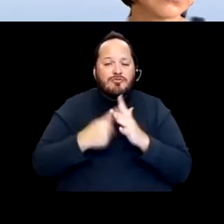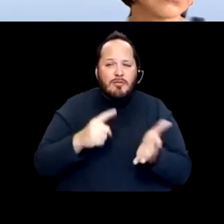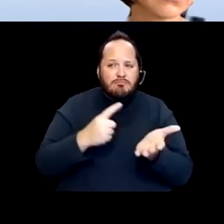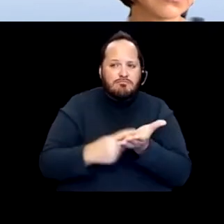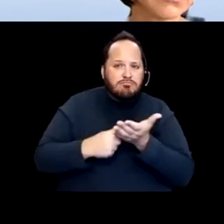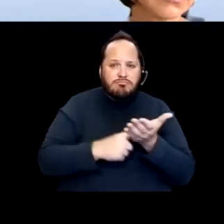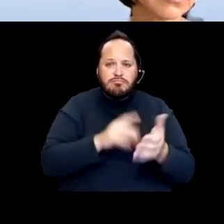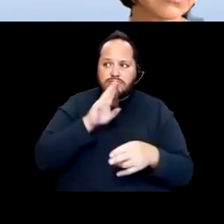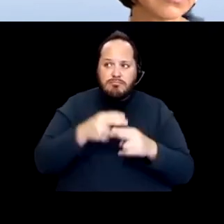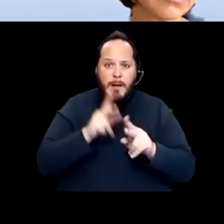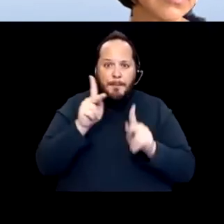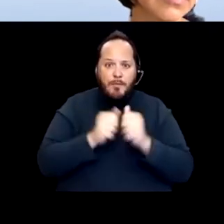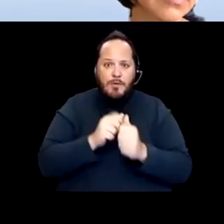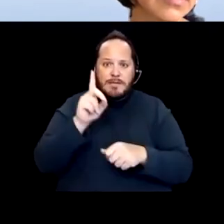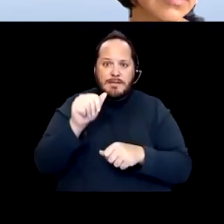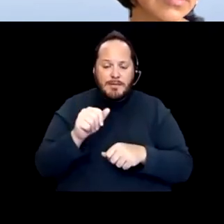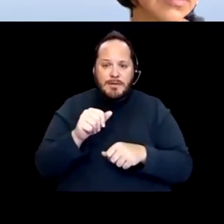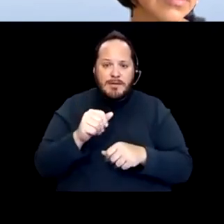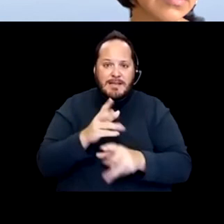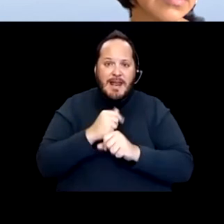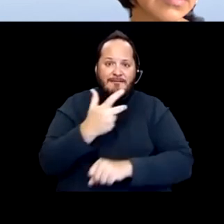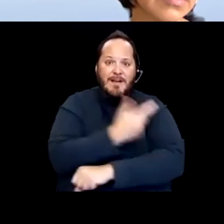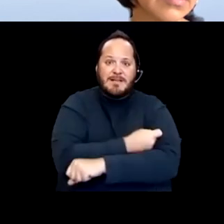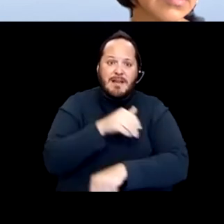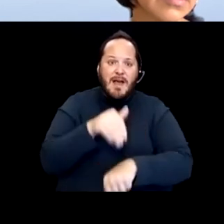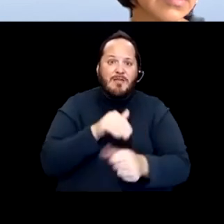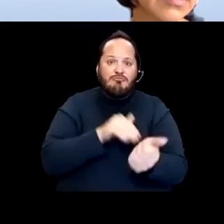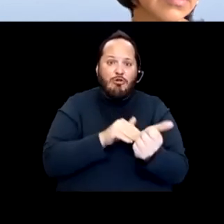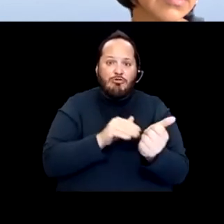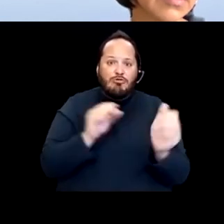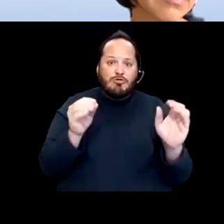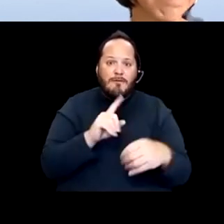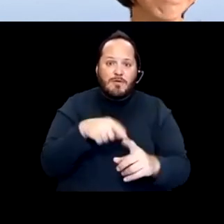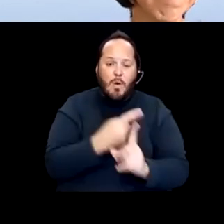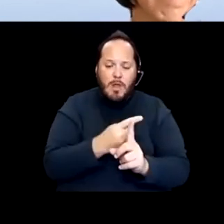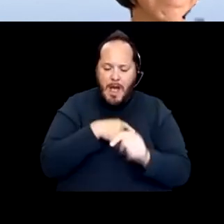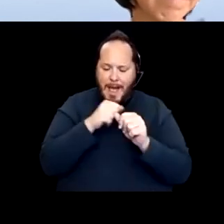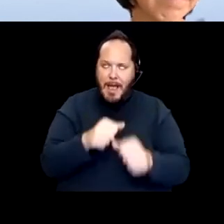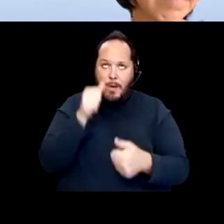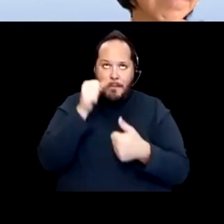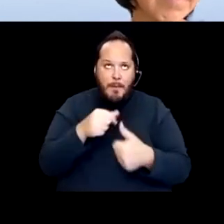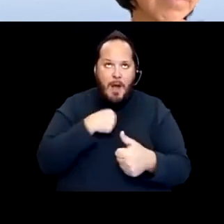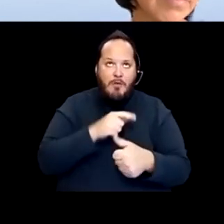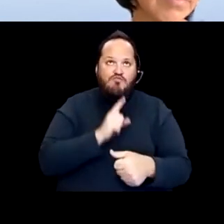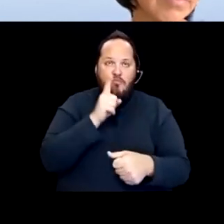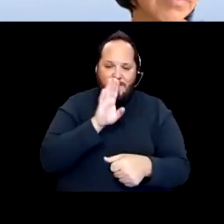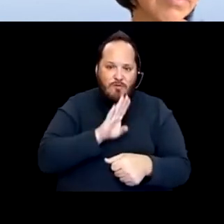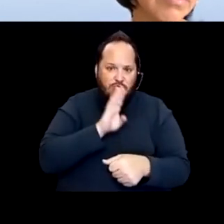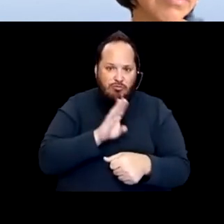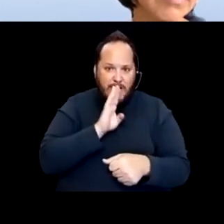getting vaccinated at their doctor's office only. I can recall being really frustrated and getting angry